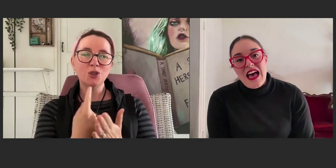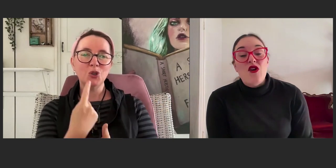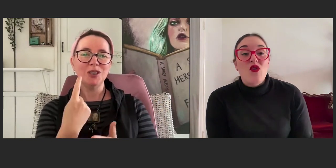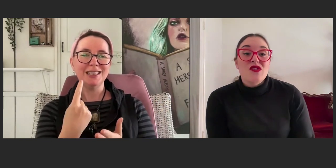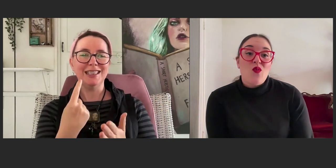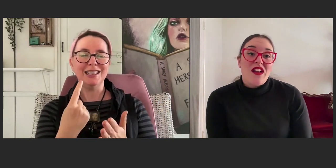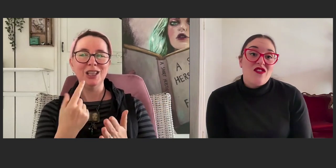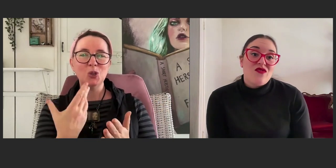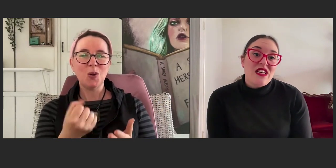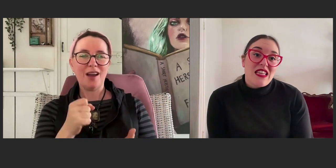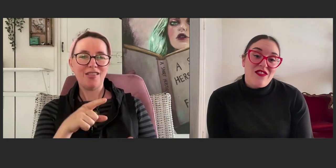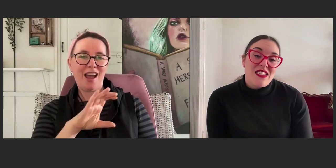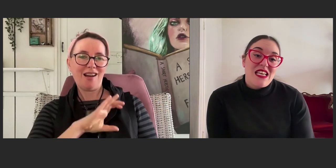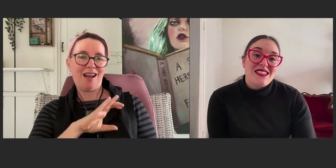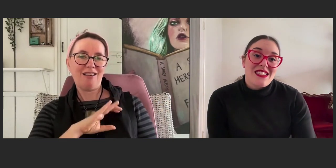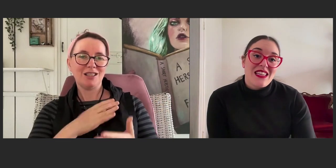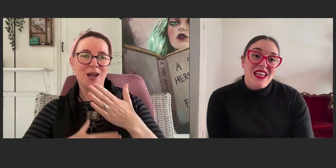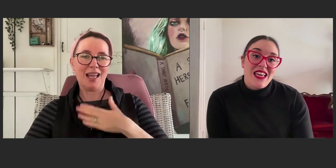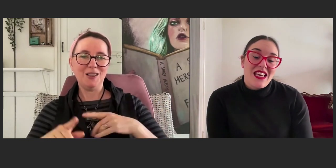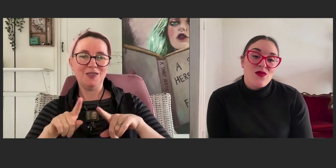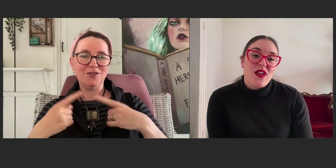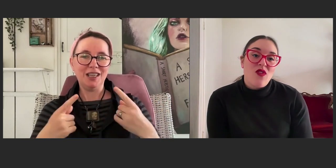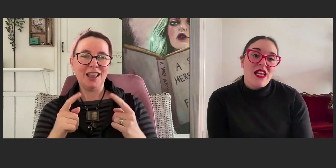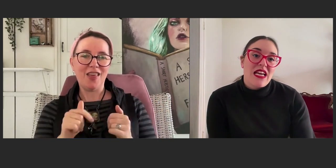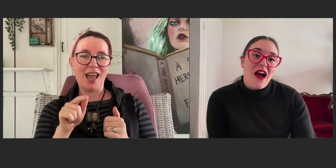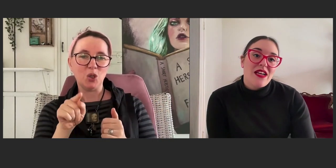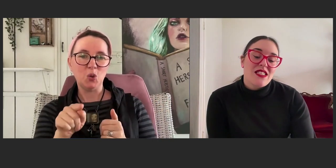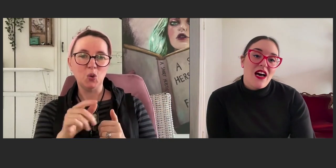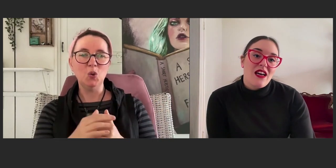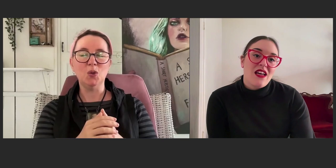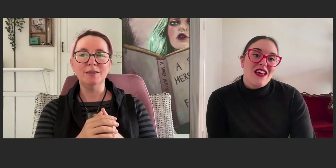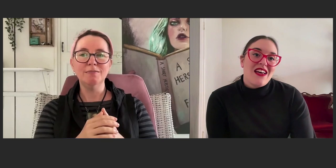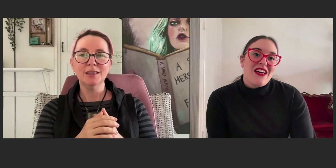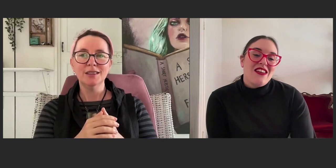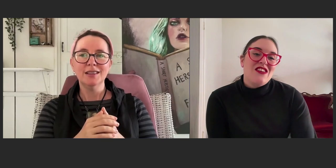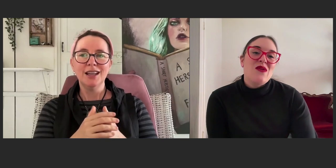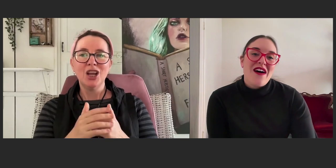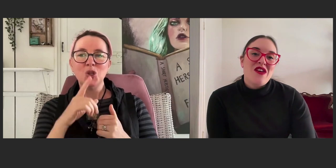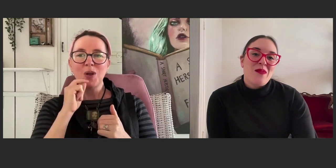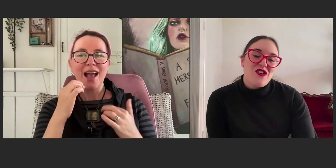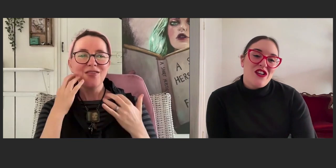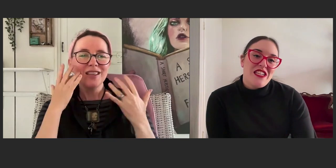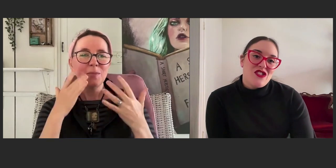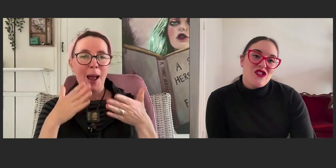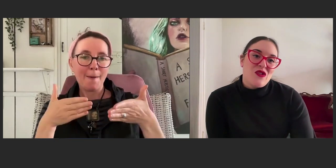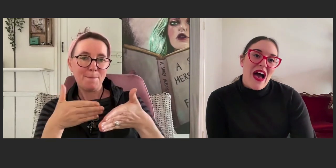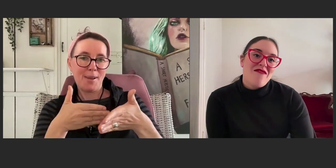And also one really fantastic thing is when you write a character, you have the opportunity to have